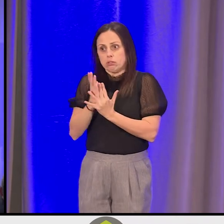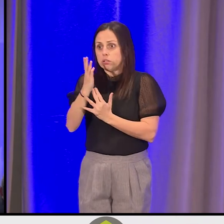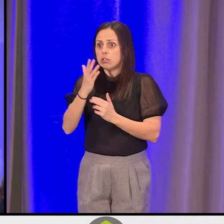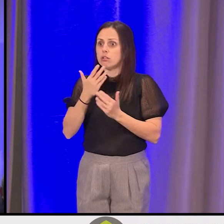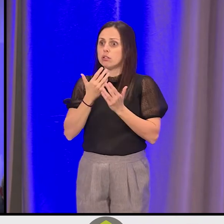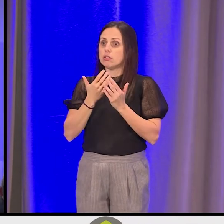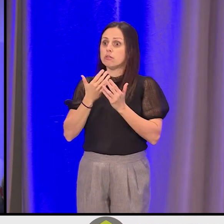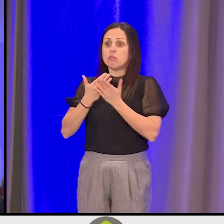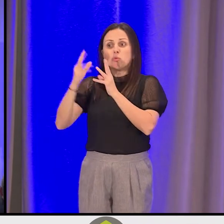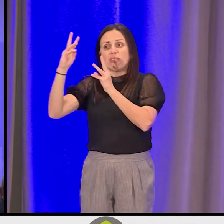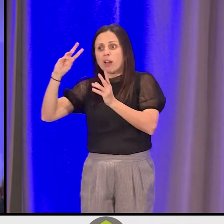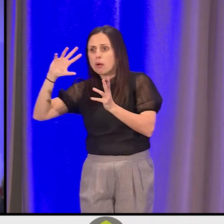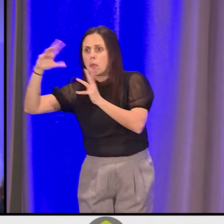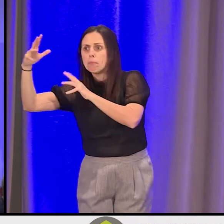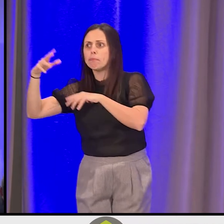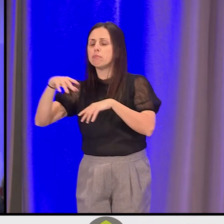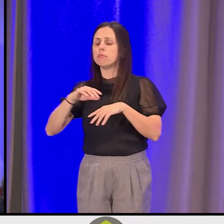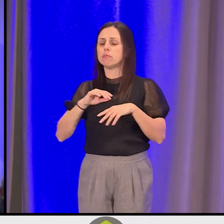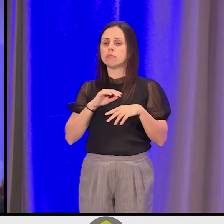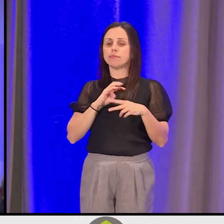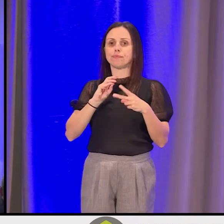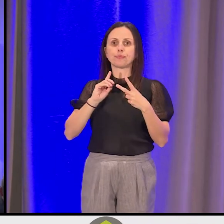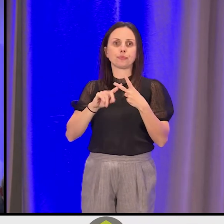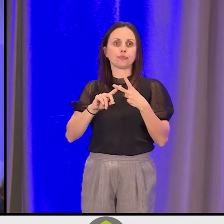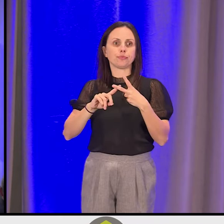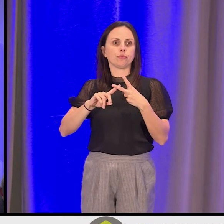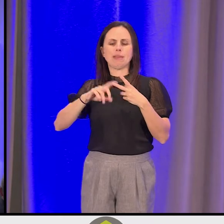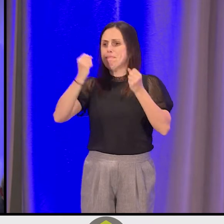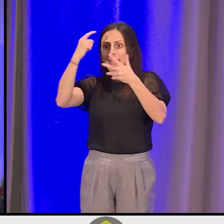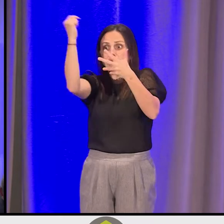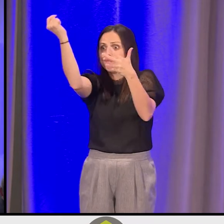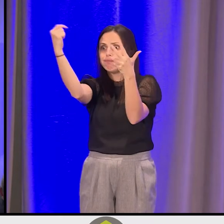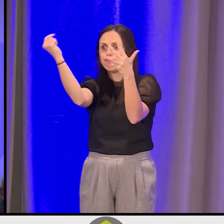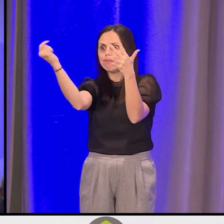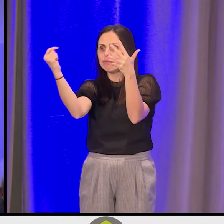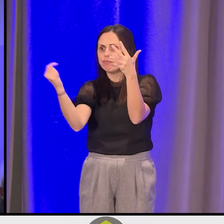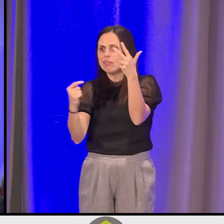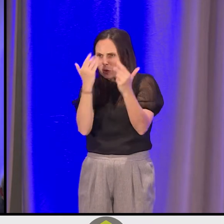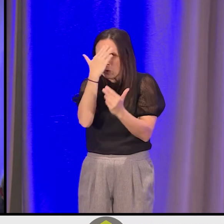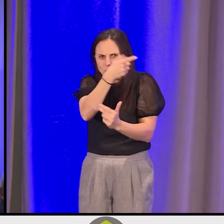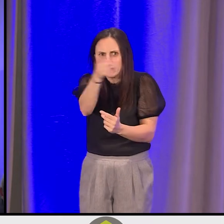climate, through the -- so many things that we know each one of us can draw on.